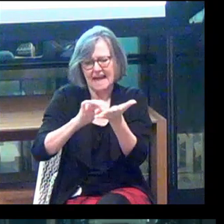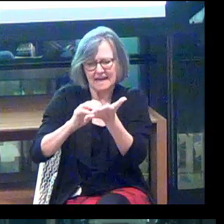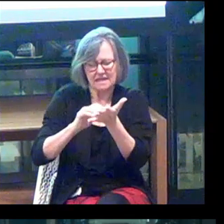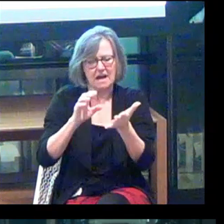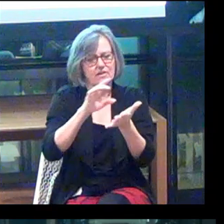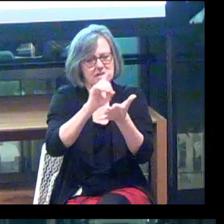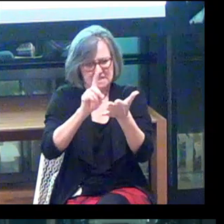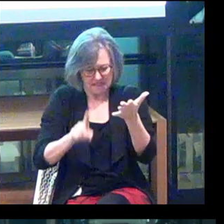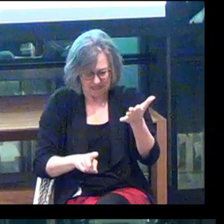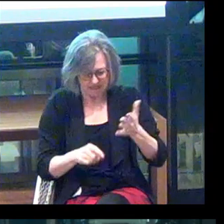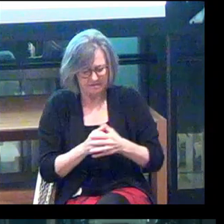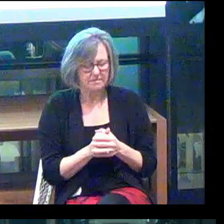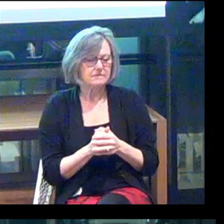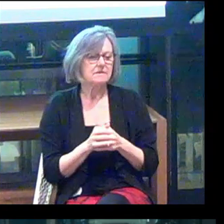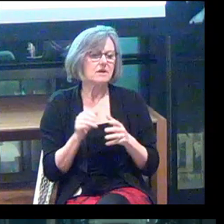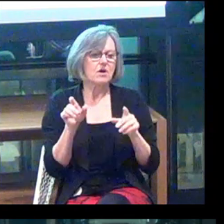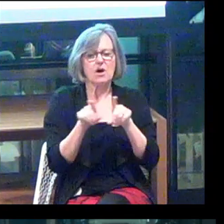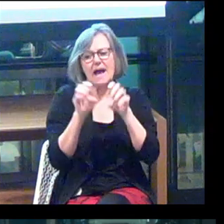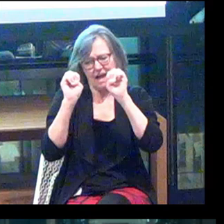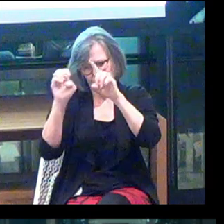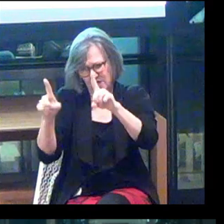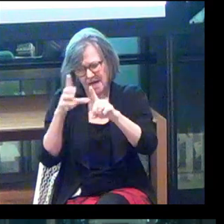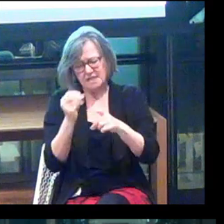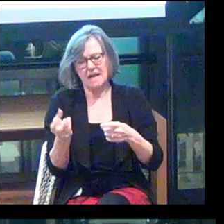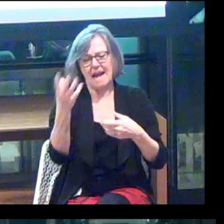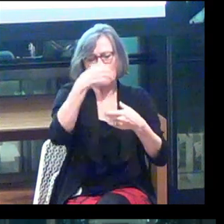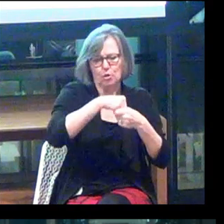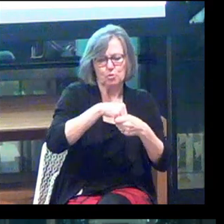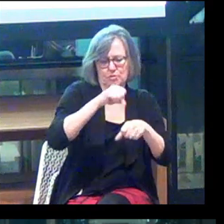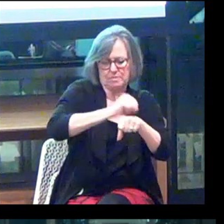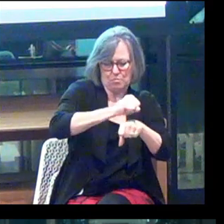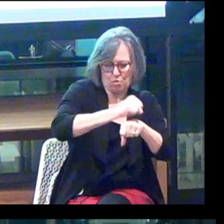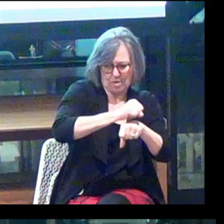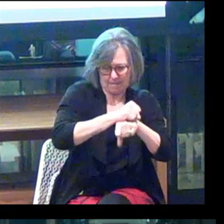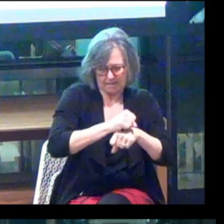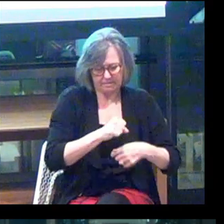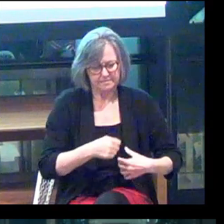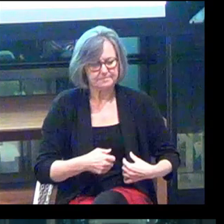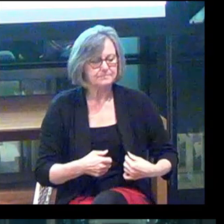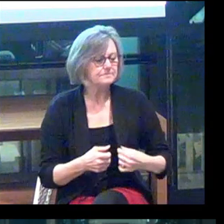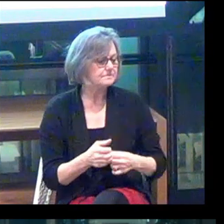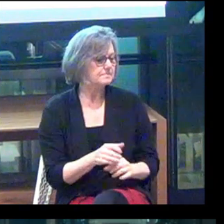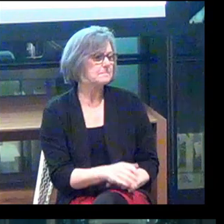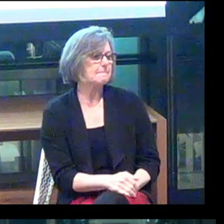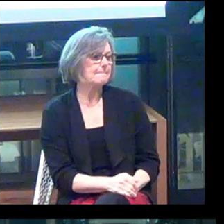And also education and inclusive employment.